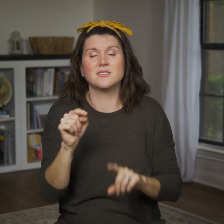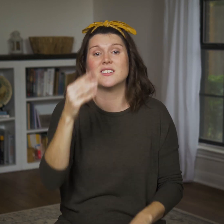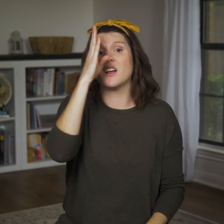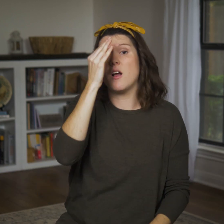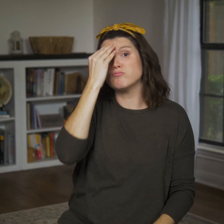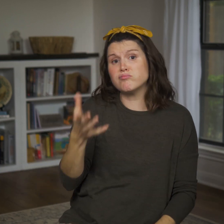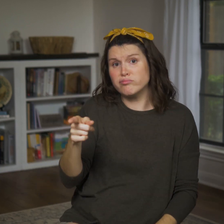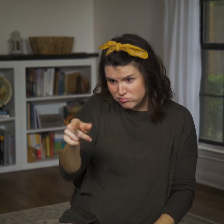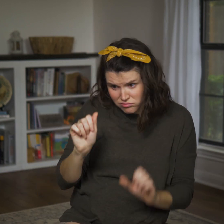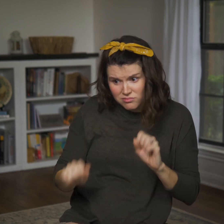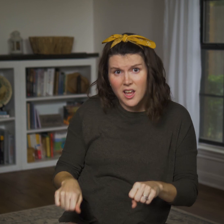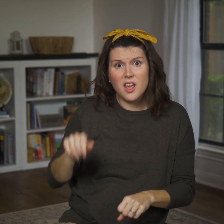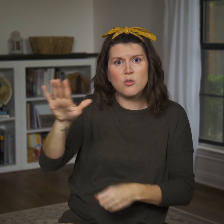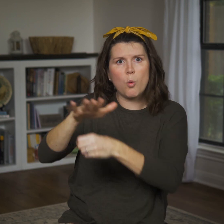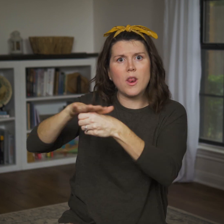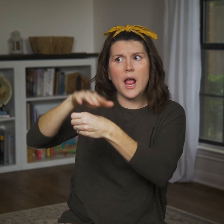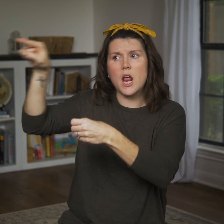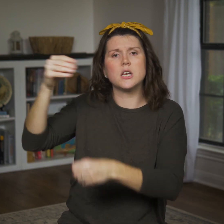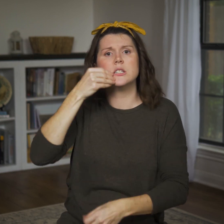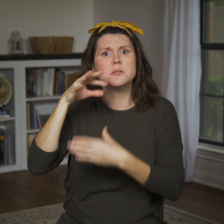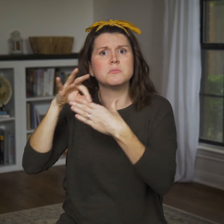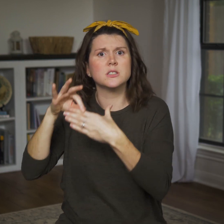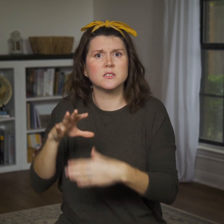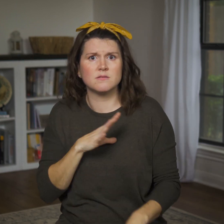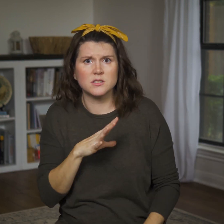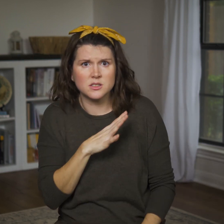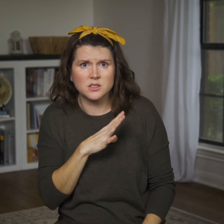God is basically saying, “You can eat meat in your own land